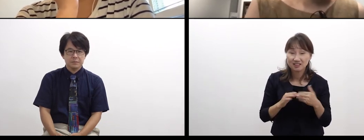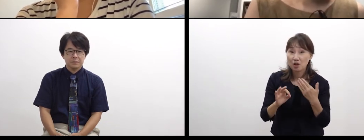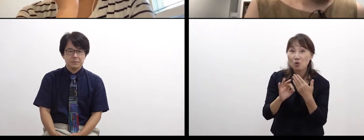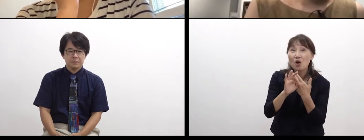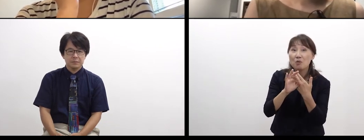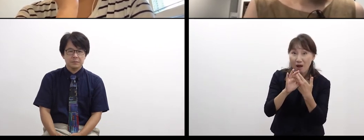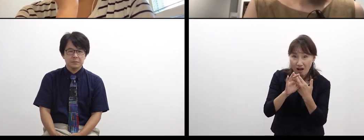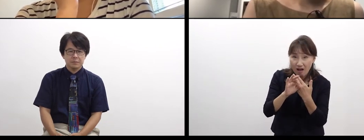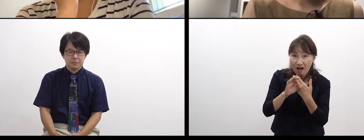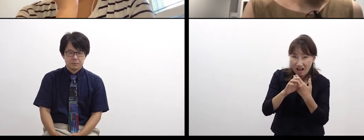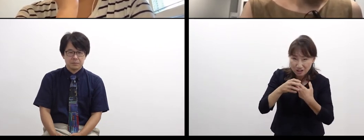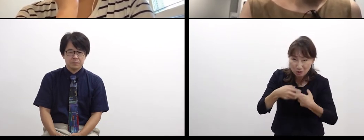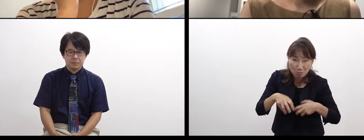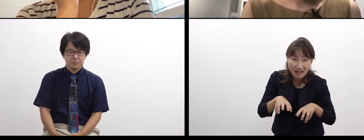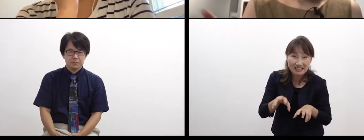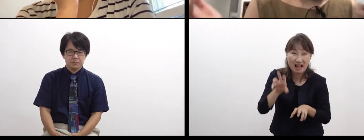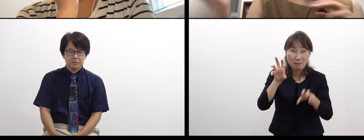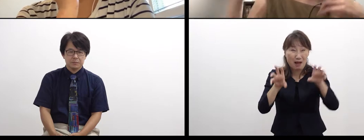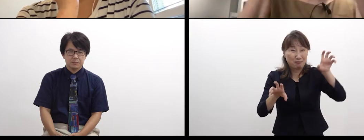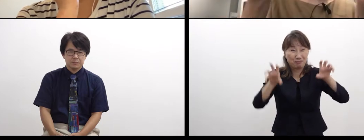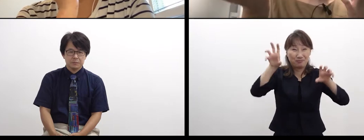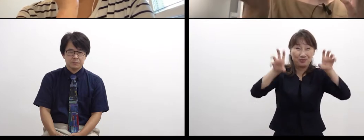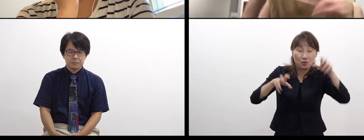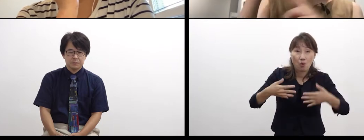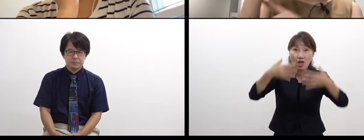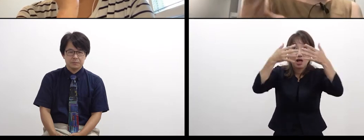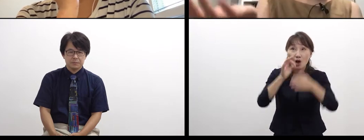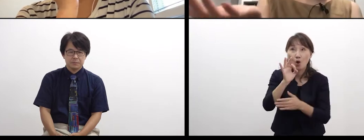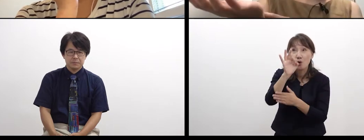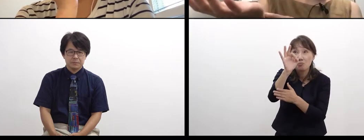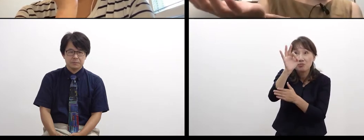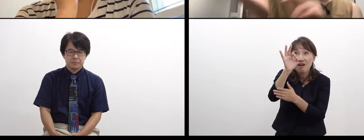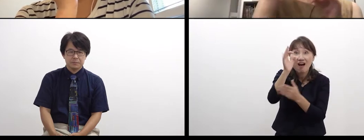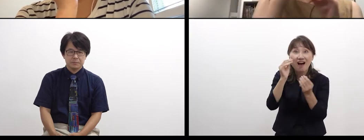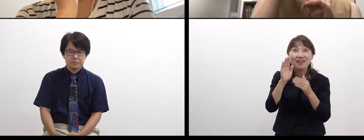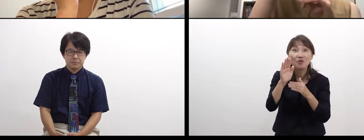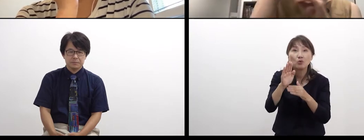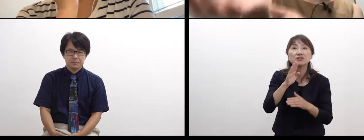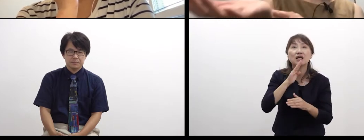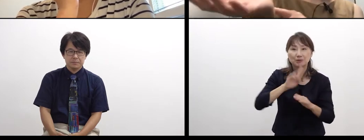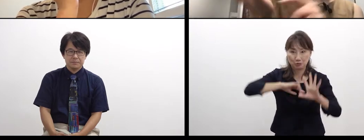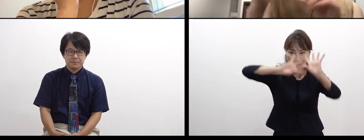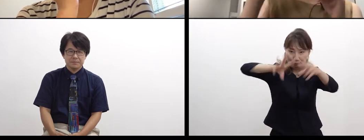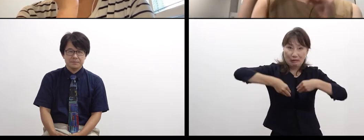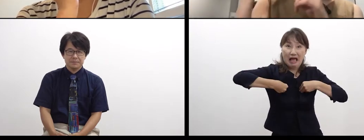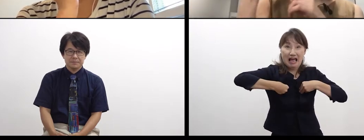he imitates spiderman and puts out something,